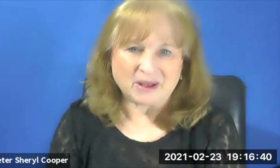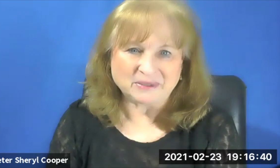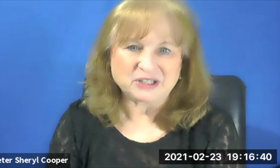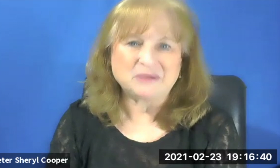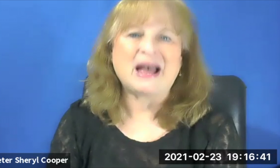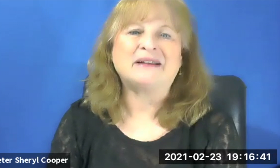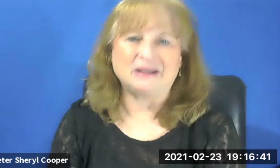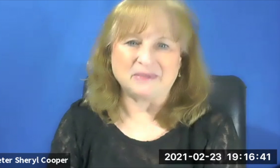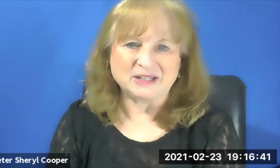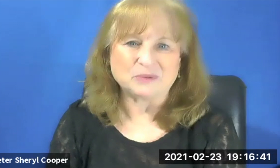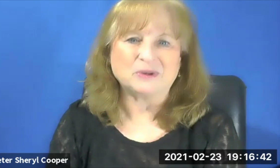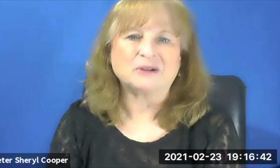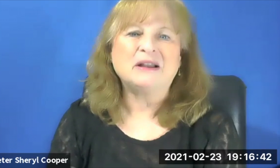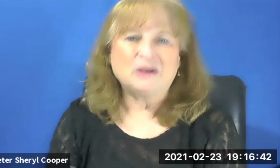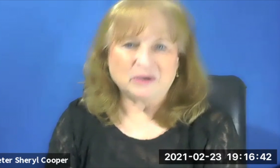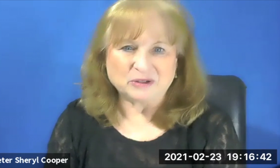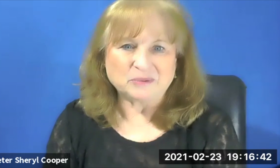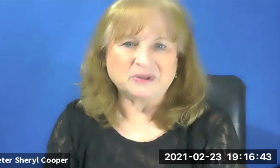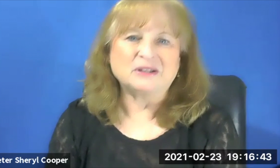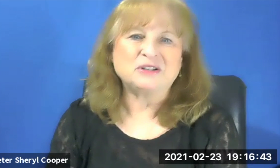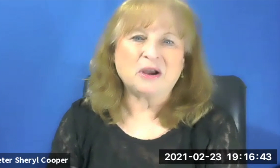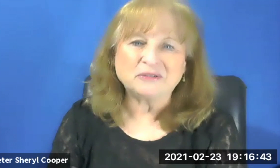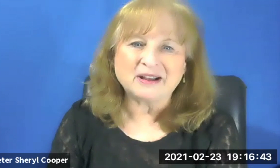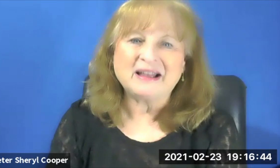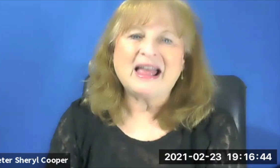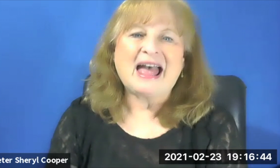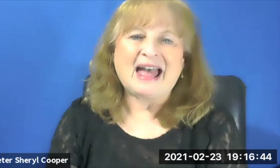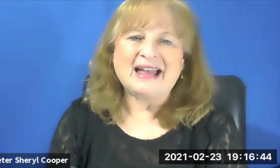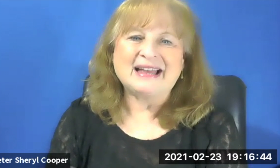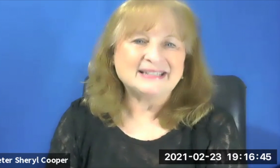published about him and his work interpreting the Torah.